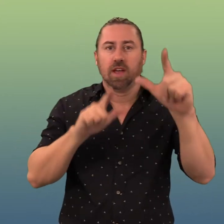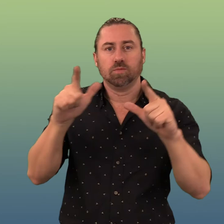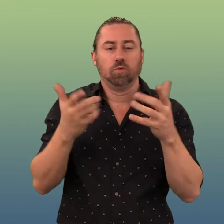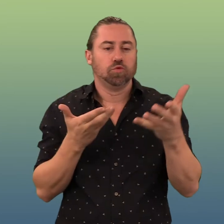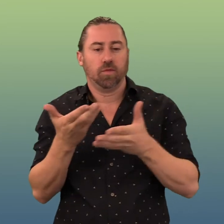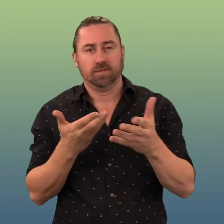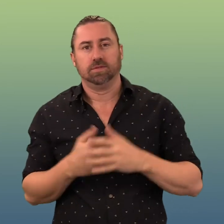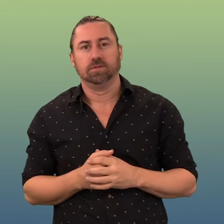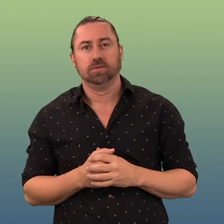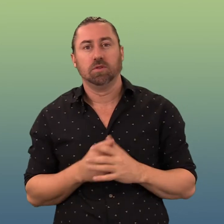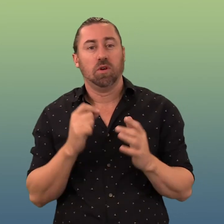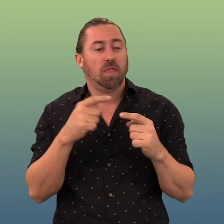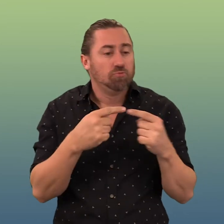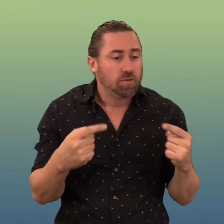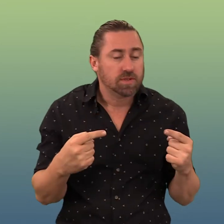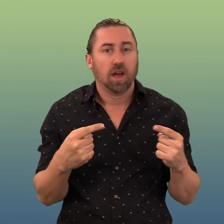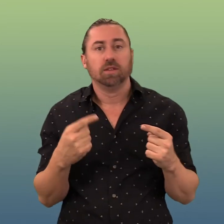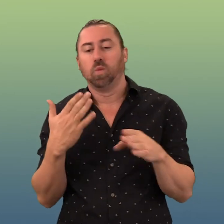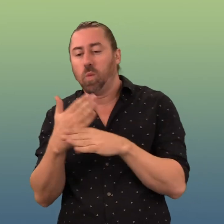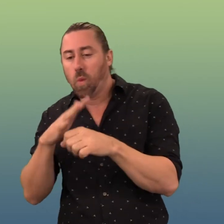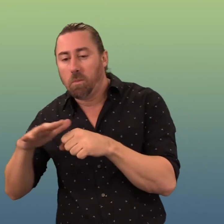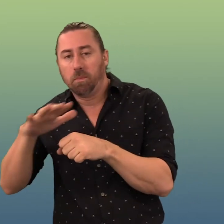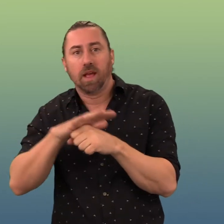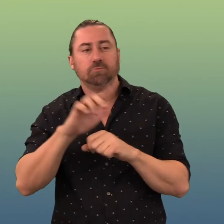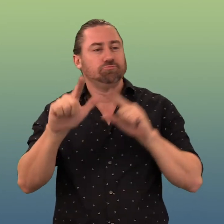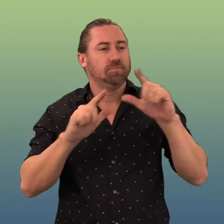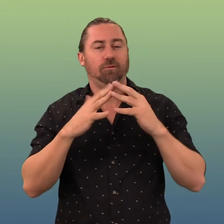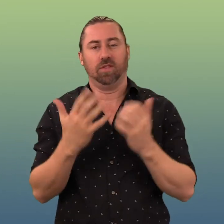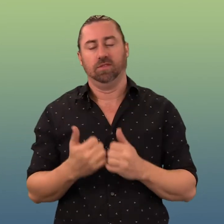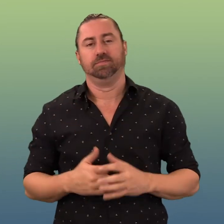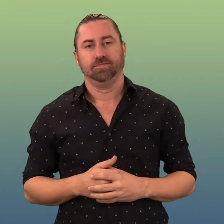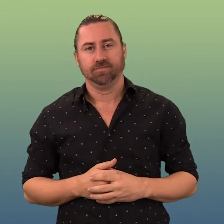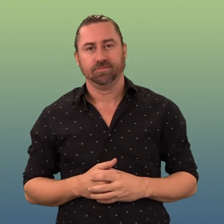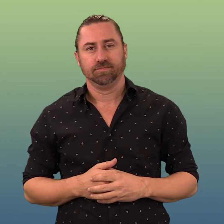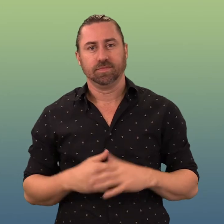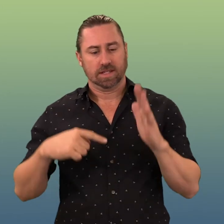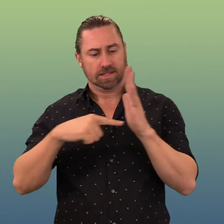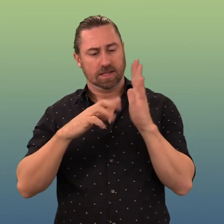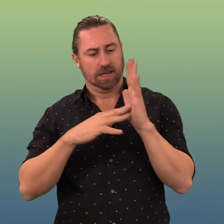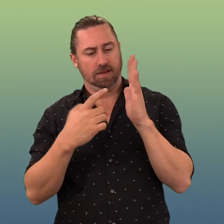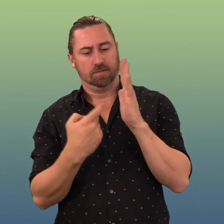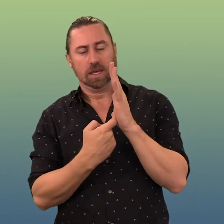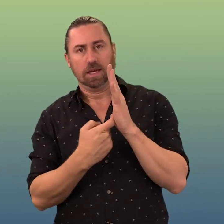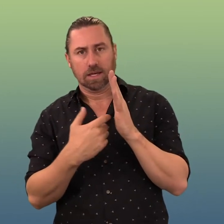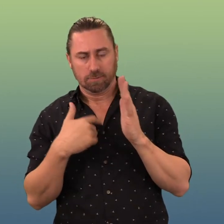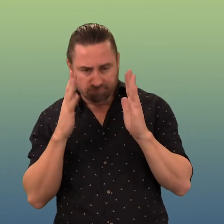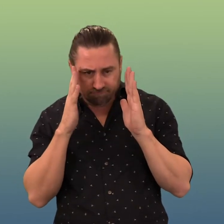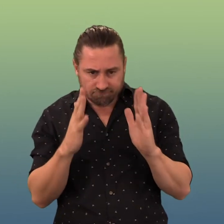by removing barriers and meeting the needs of all customers of our transport products, services, information,